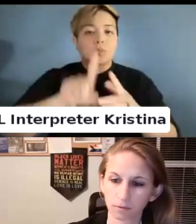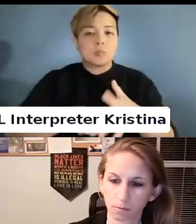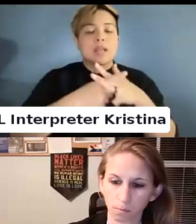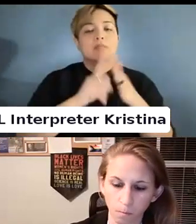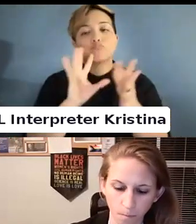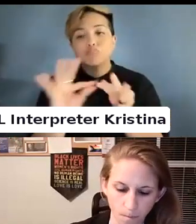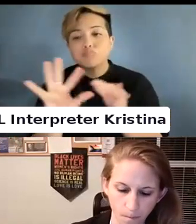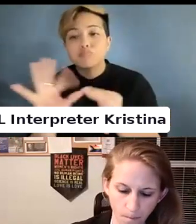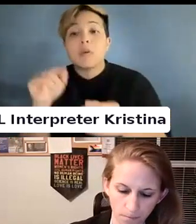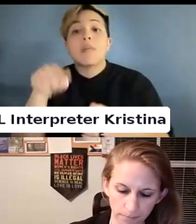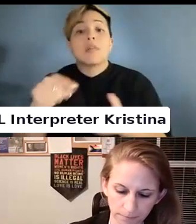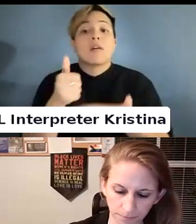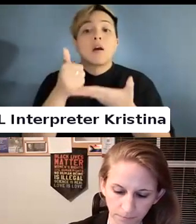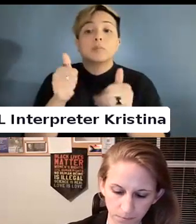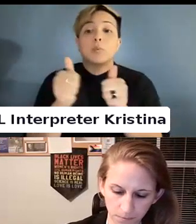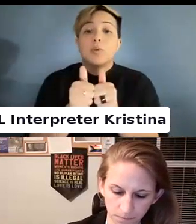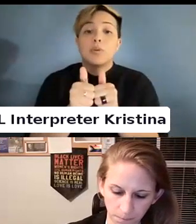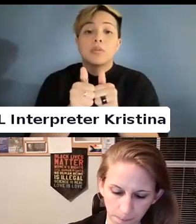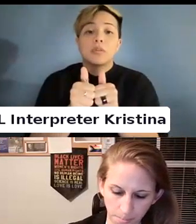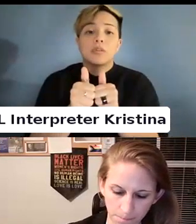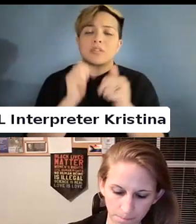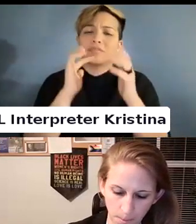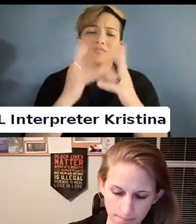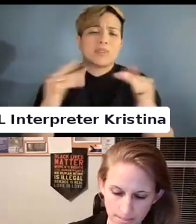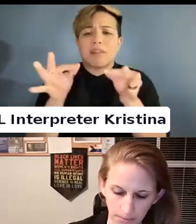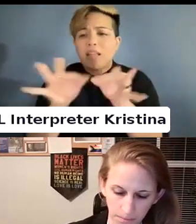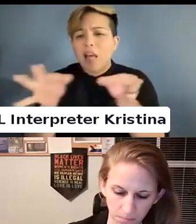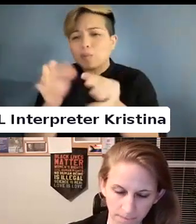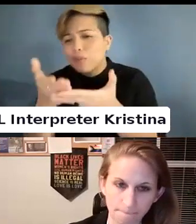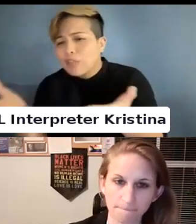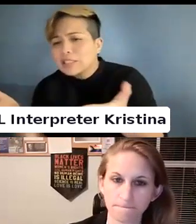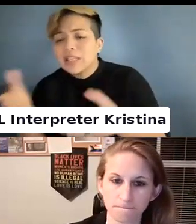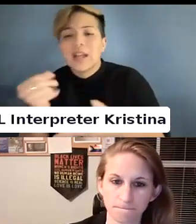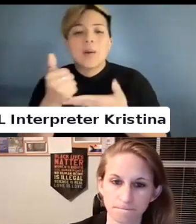This helps with a variety of language things and it also helps with captioning.